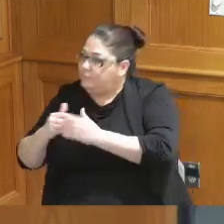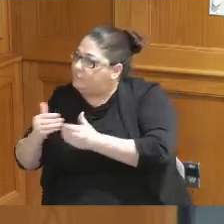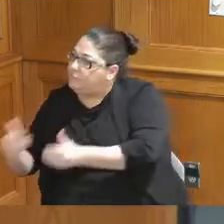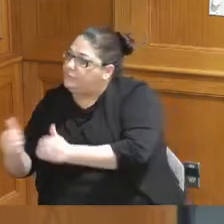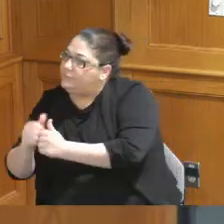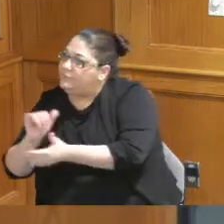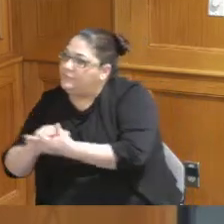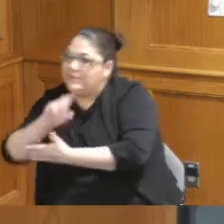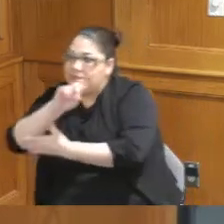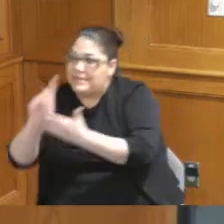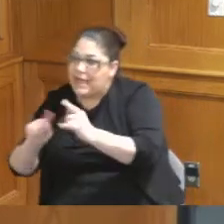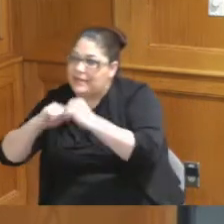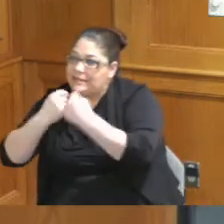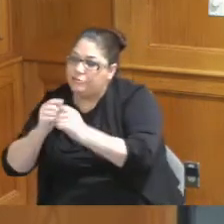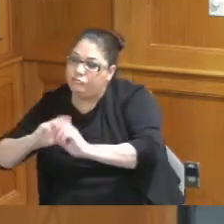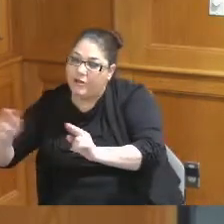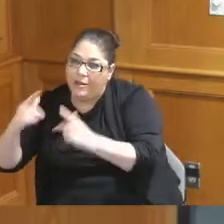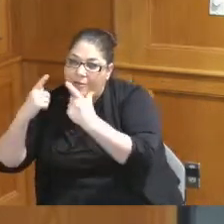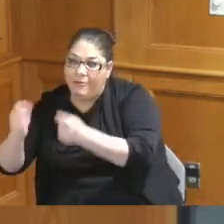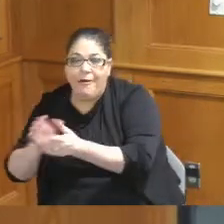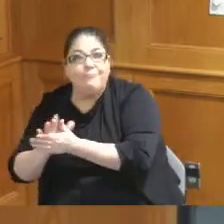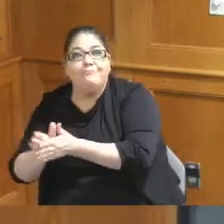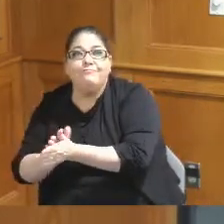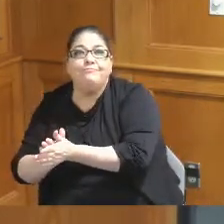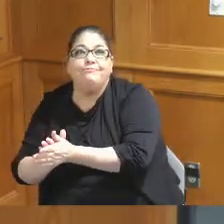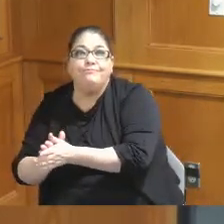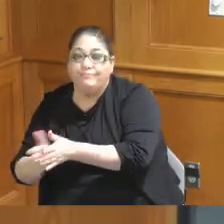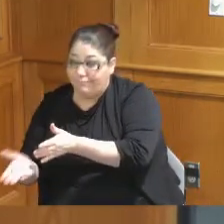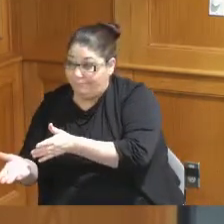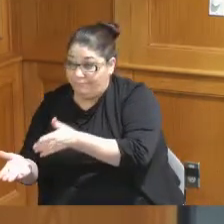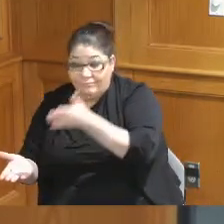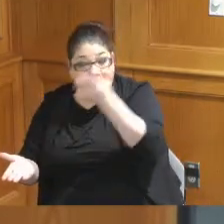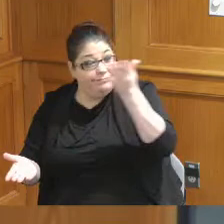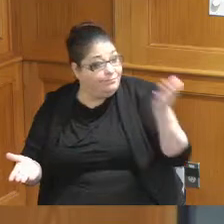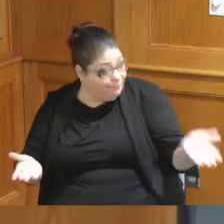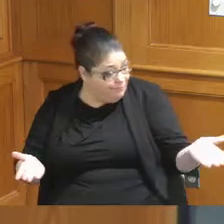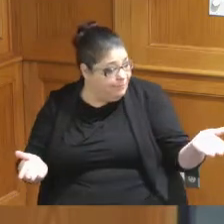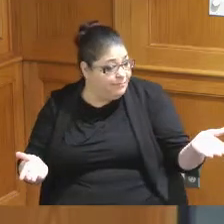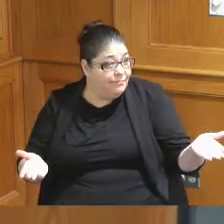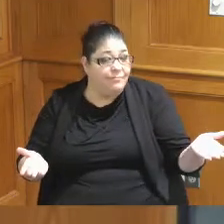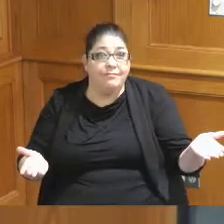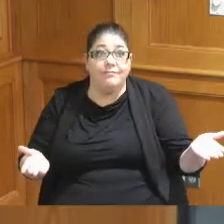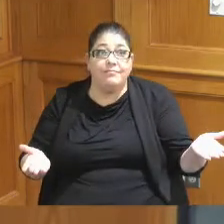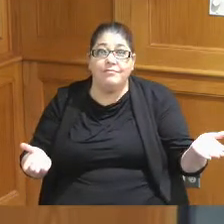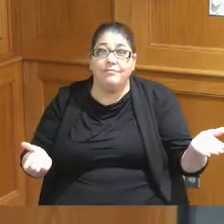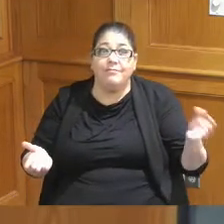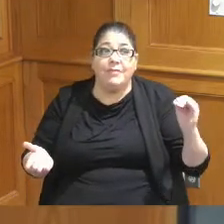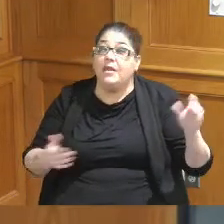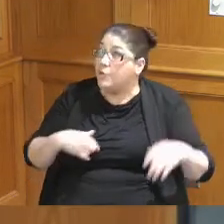your design team ready to roll we don't have it on the on the other side of the yeah well